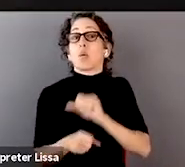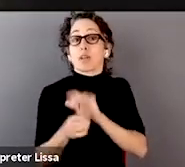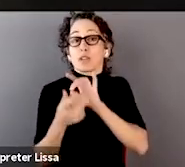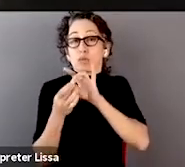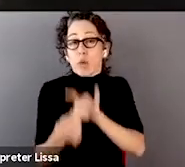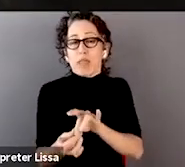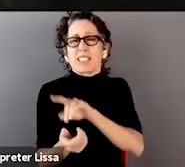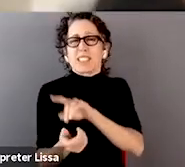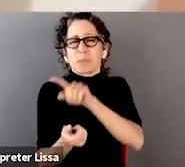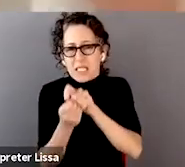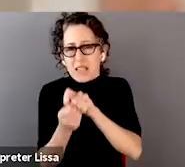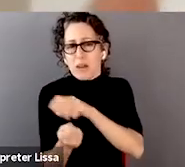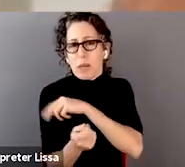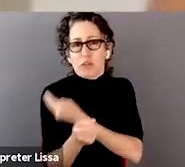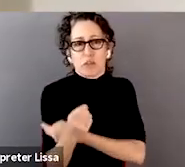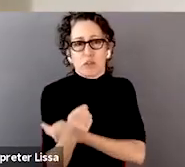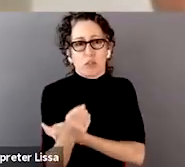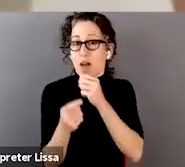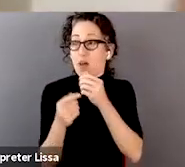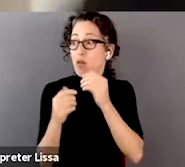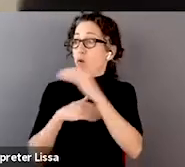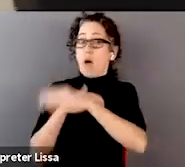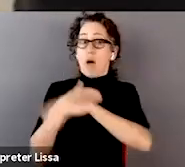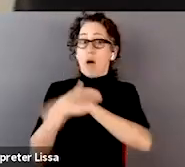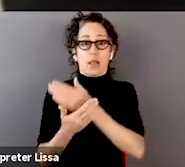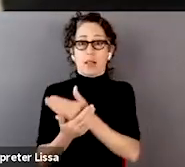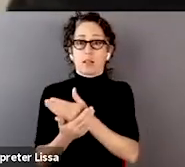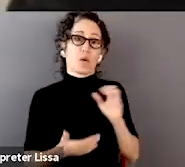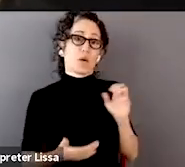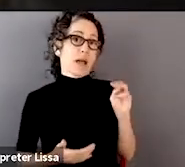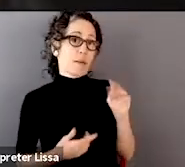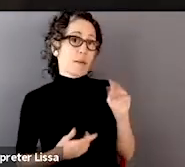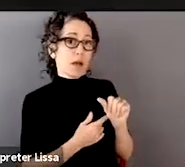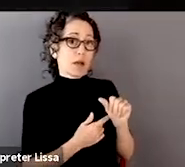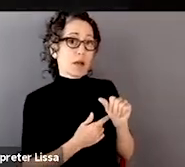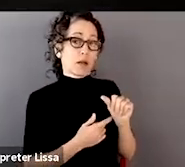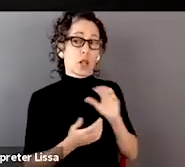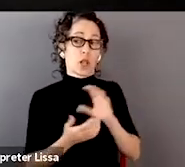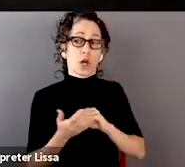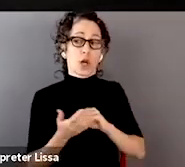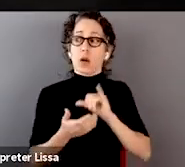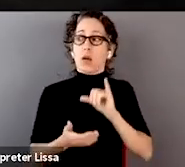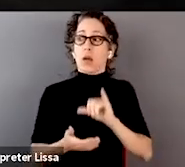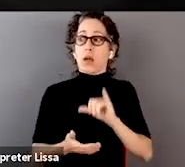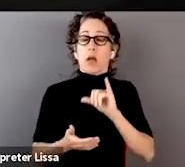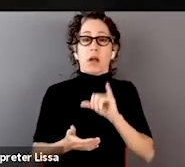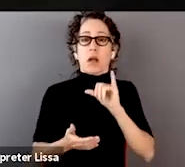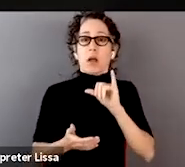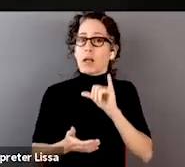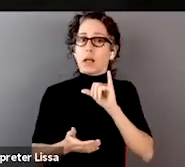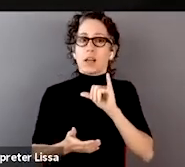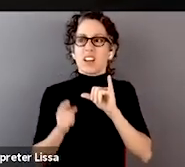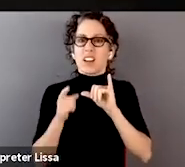she now is able to adjust that and say, no, when we learn based on these knee X-rays,